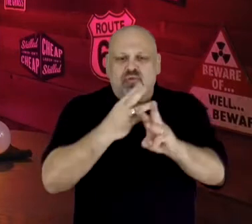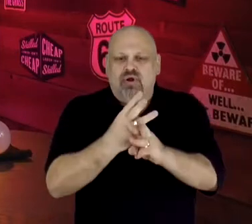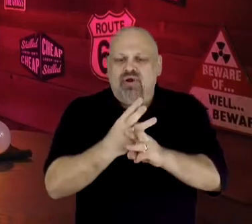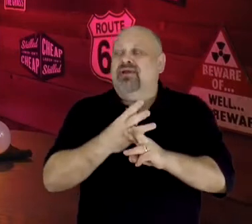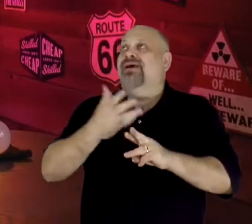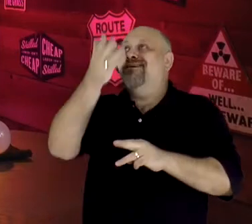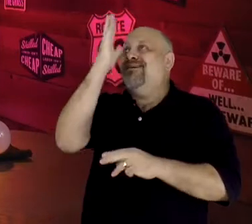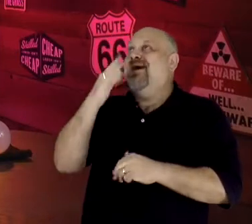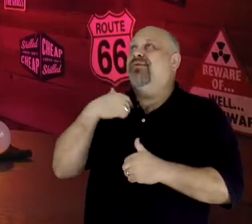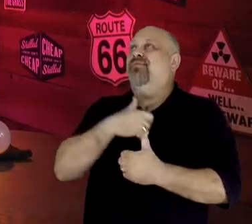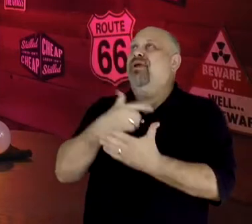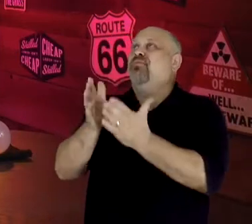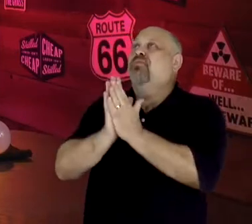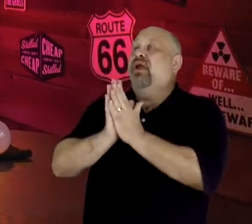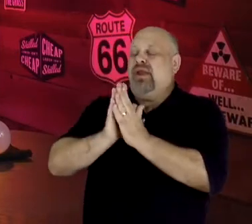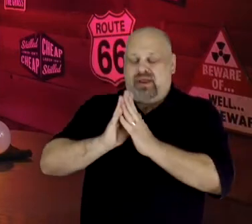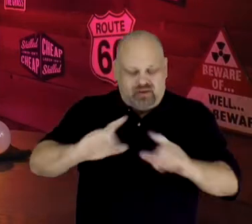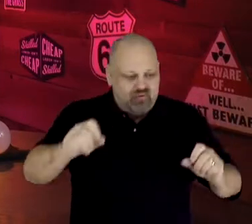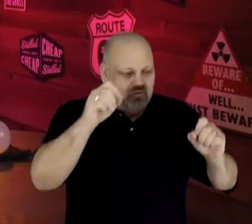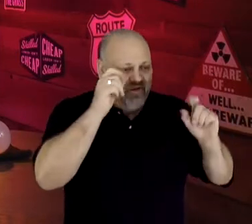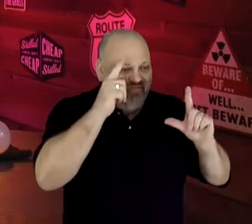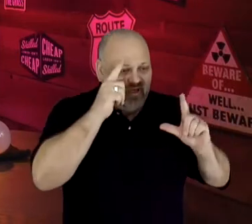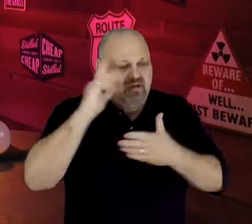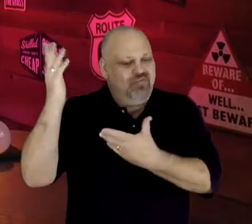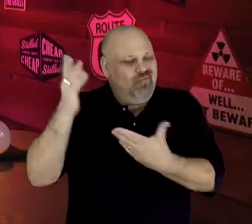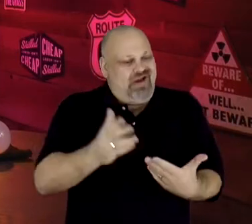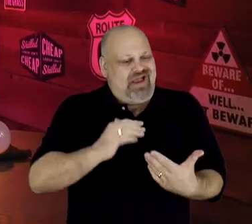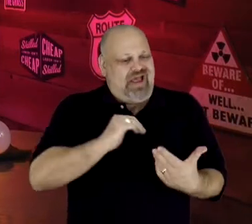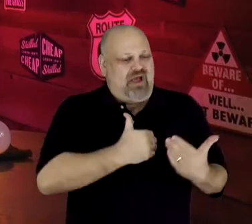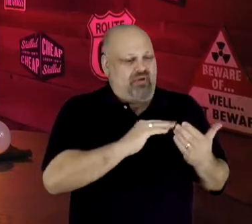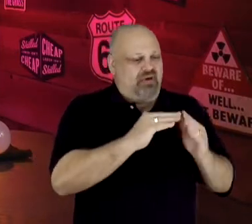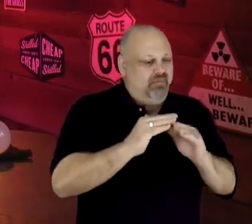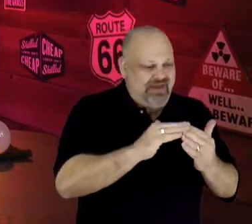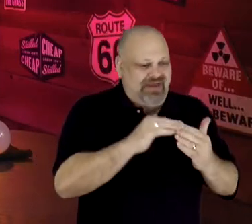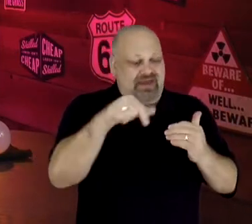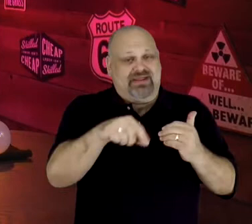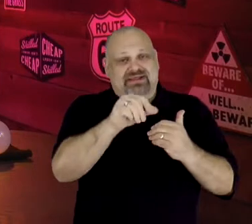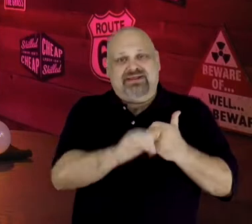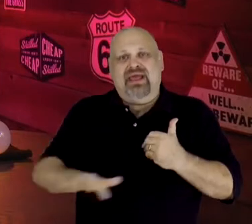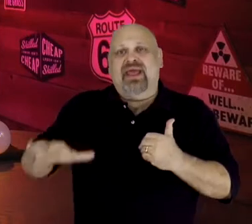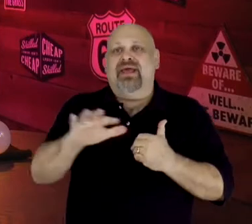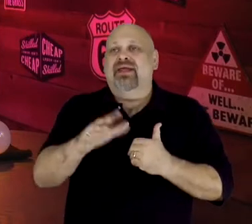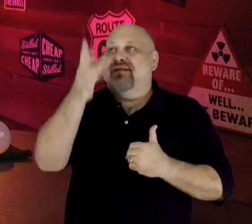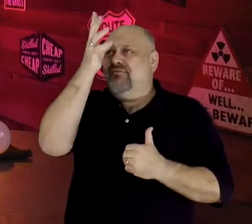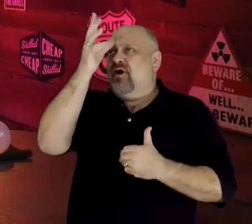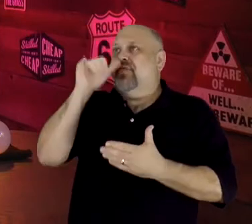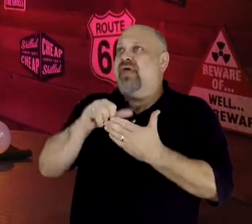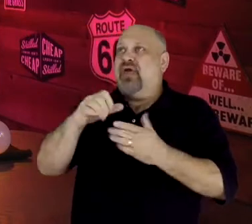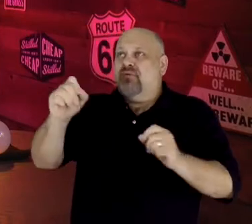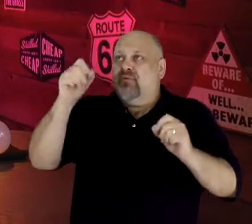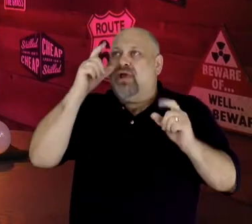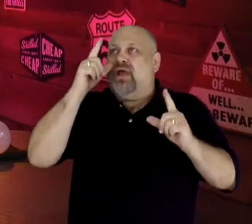would bring revival to our community, and to this land. And, Father that-that revival would spread